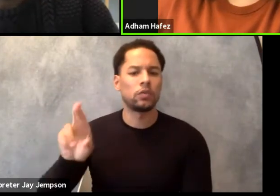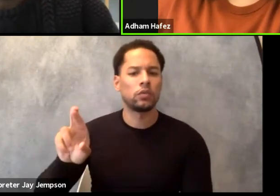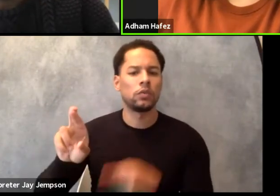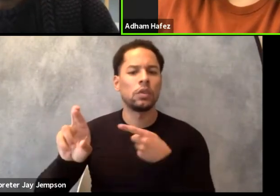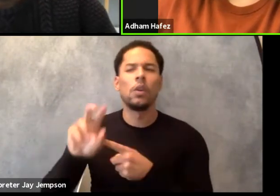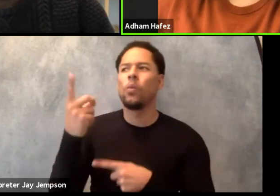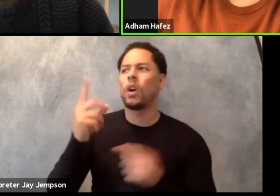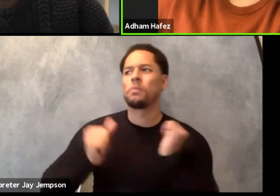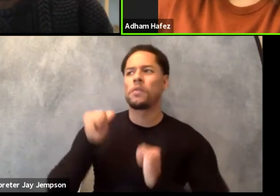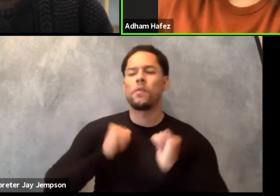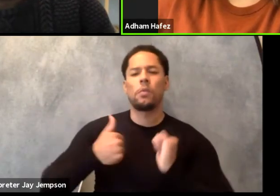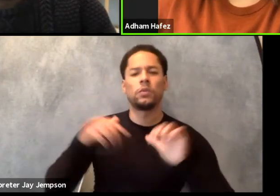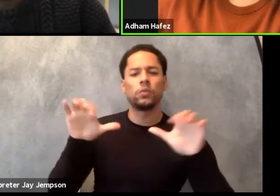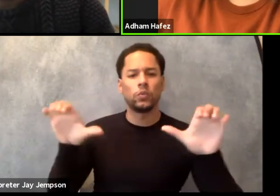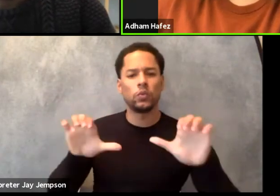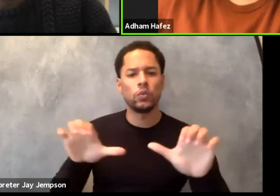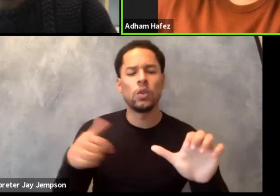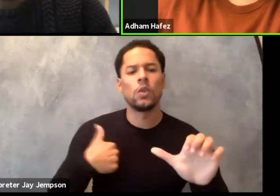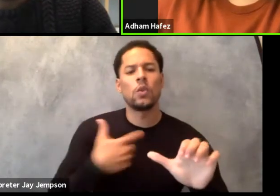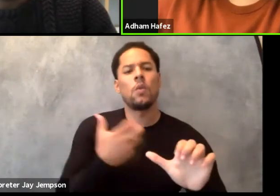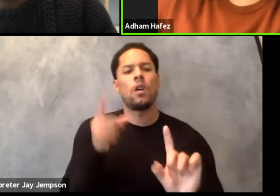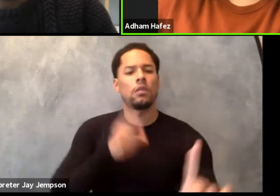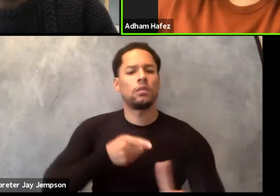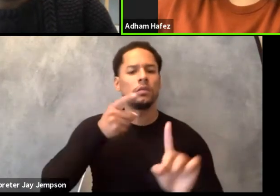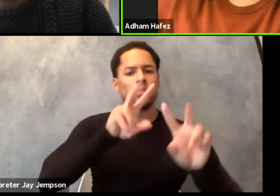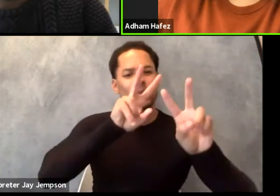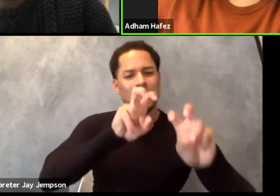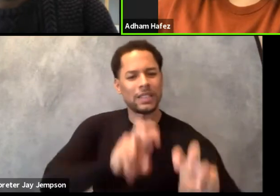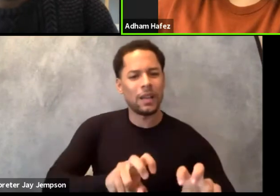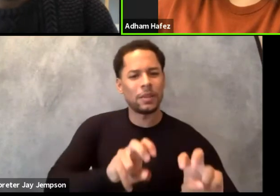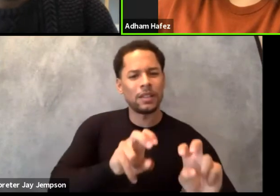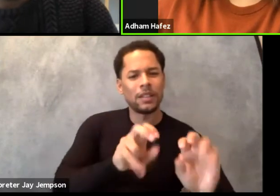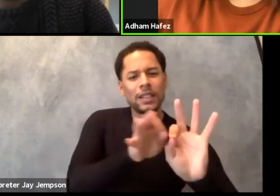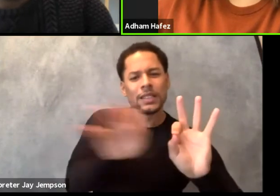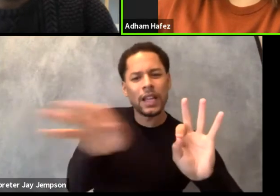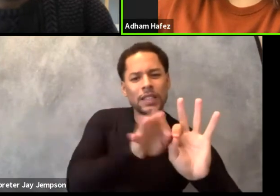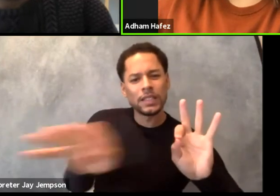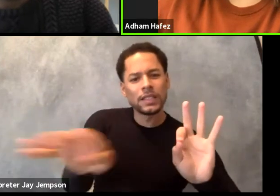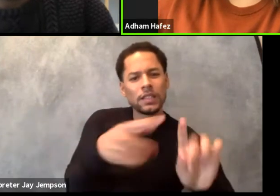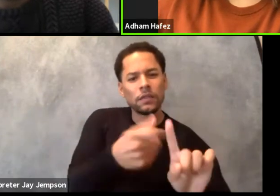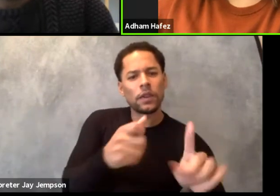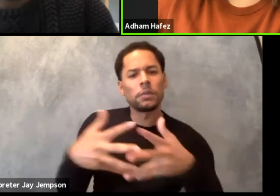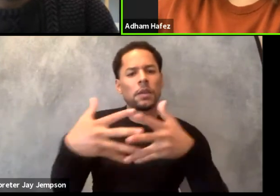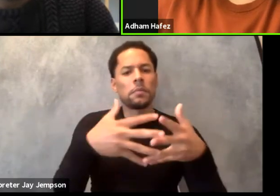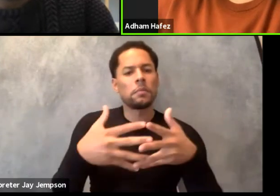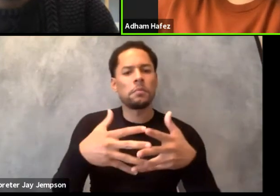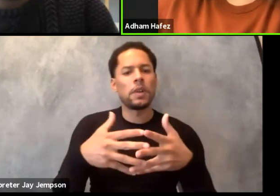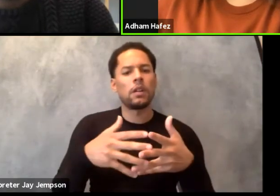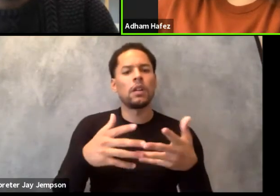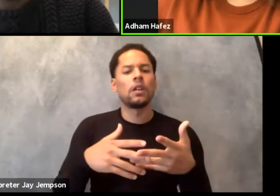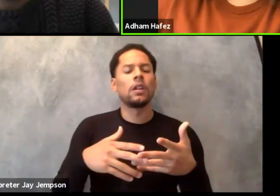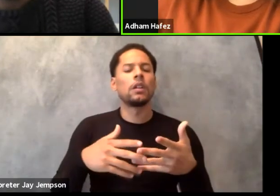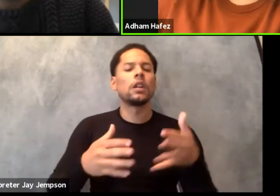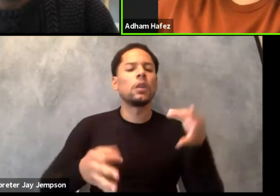we wanted to examine texts from the American court in relation to Arab and Muslim immigrants to America